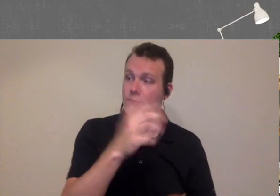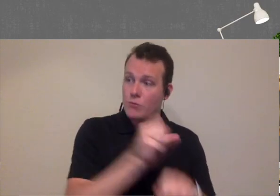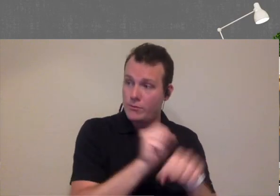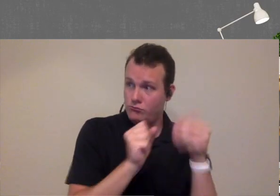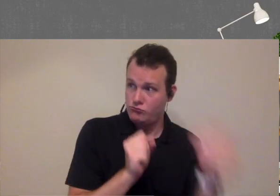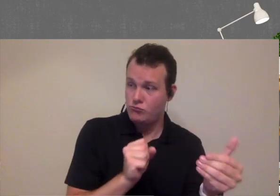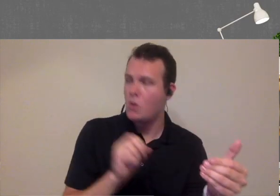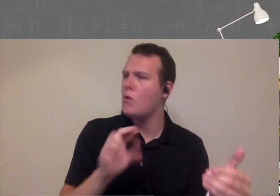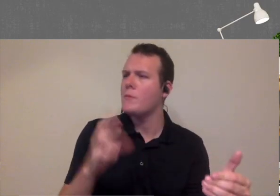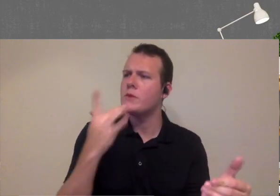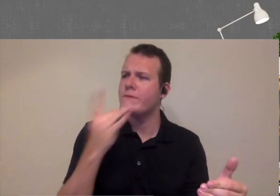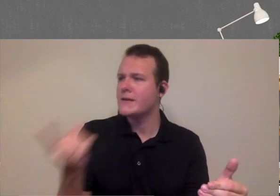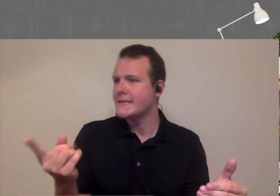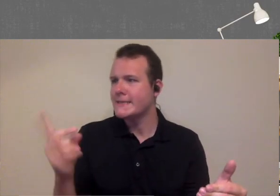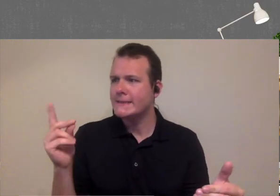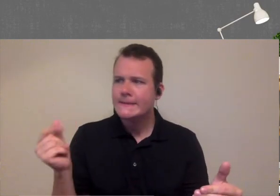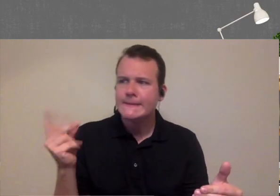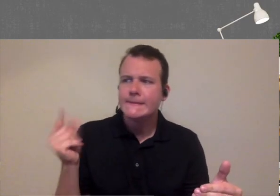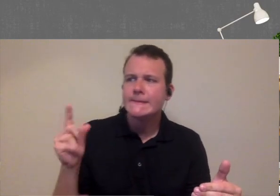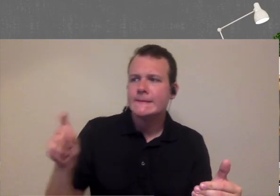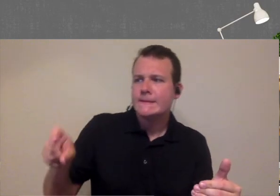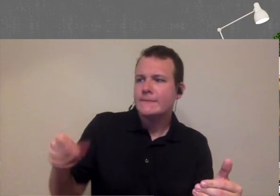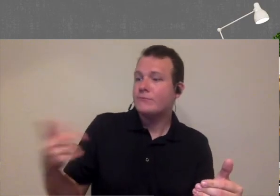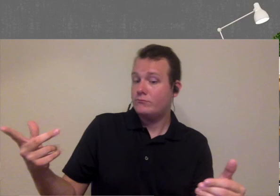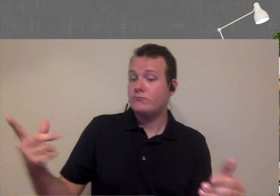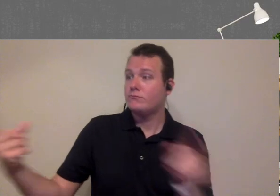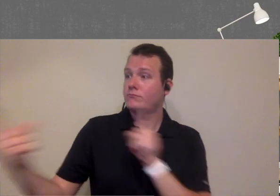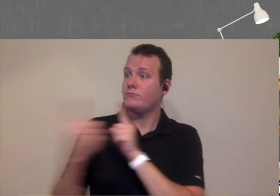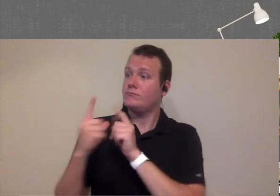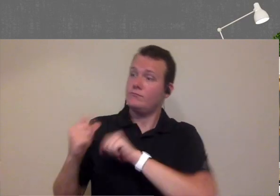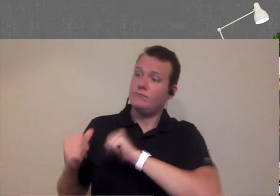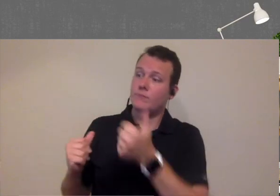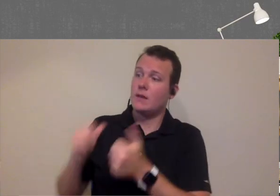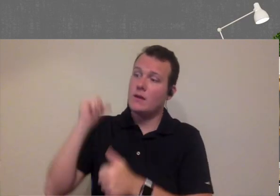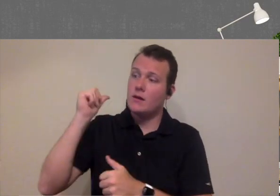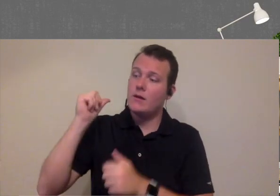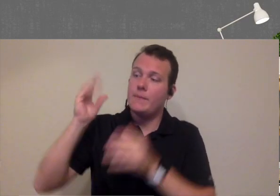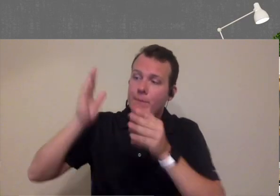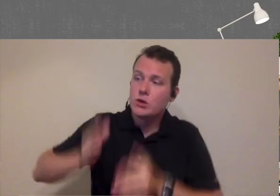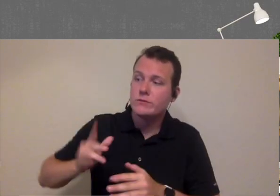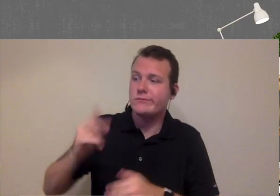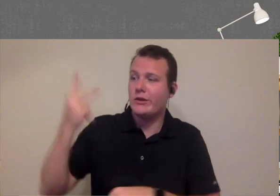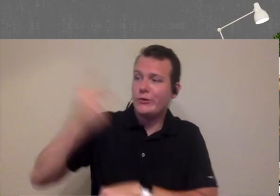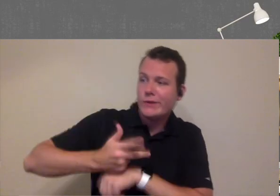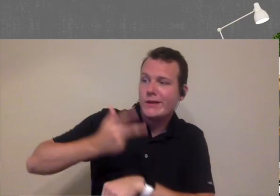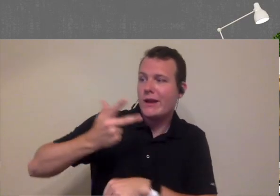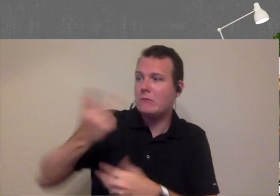you like to take that appointment or you know this is something you need to have done sooner we could certainly get you unless someone else you know maybe in